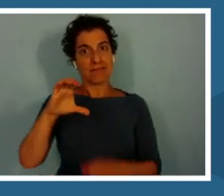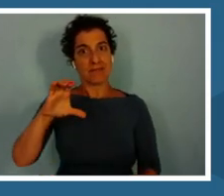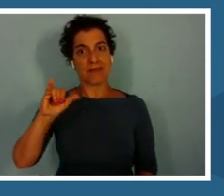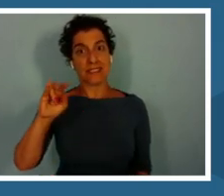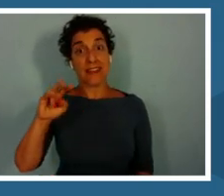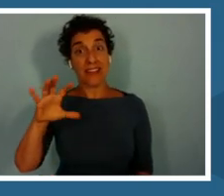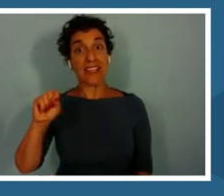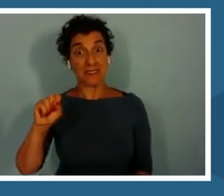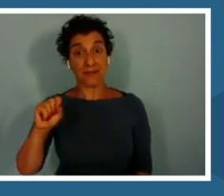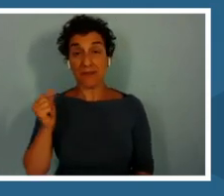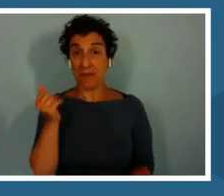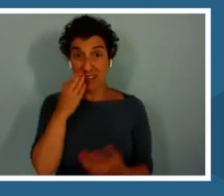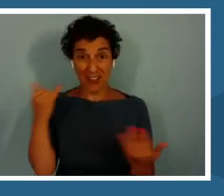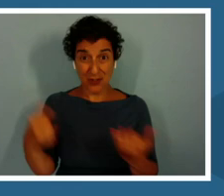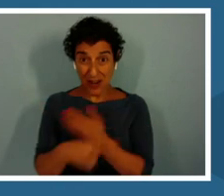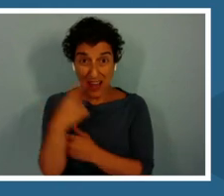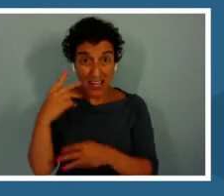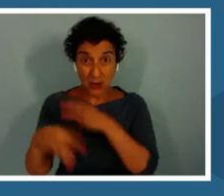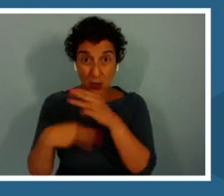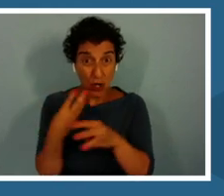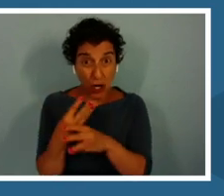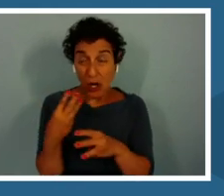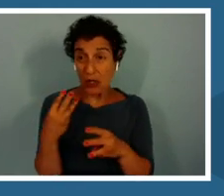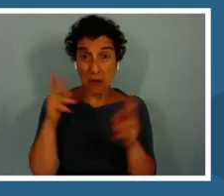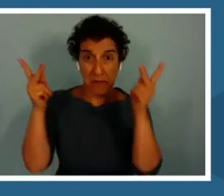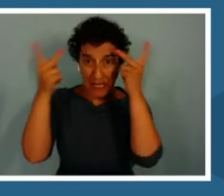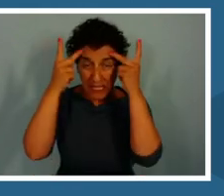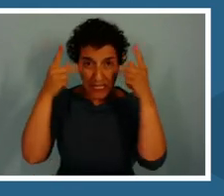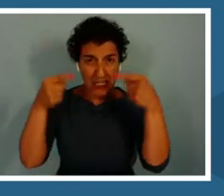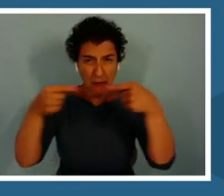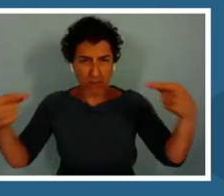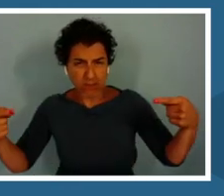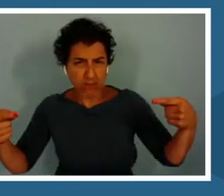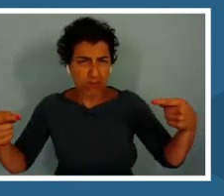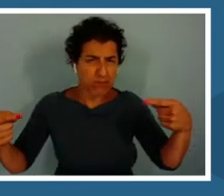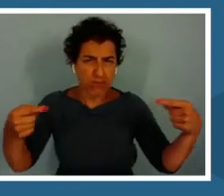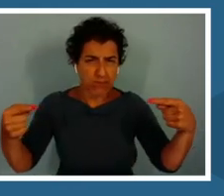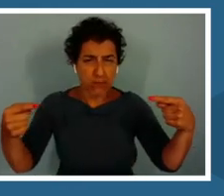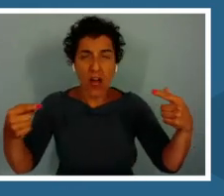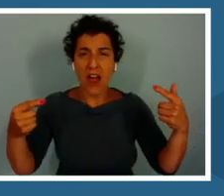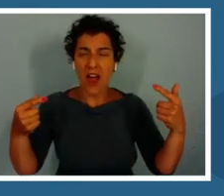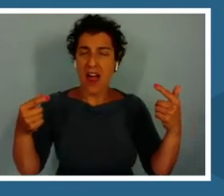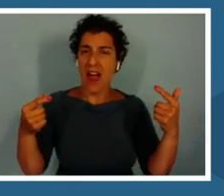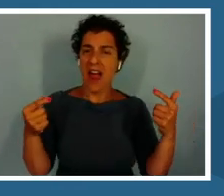in today's world it is -- we are so politically divided and we really feel that by giving